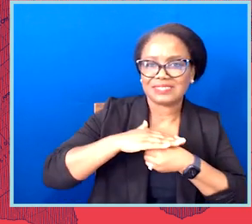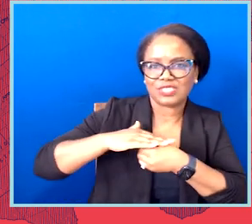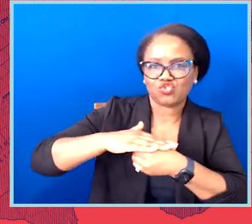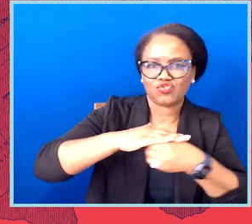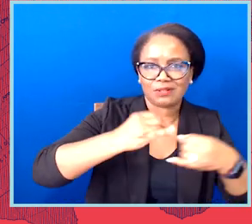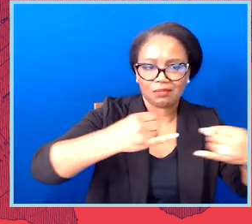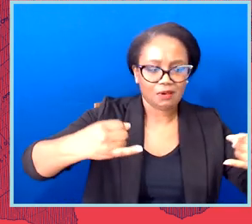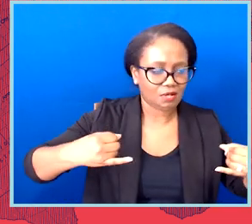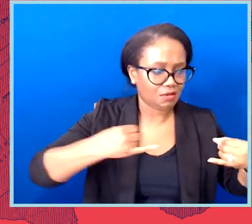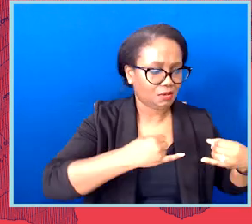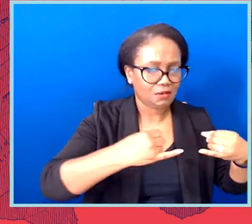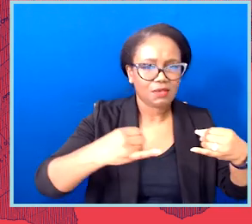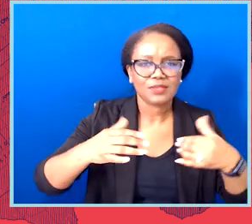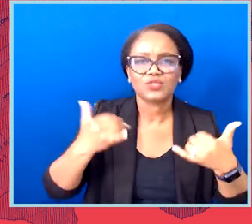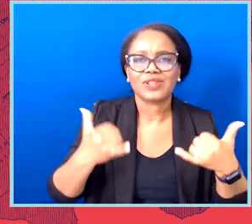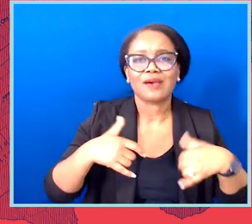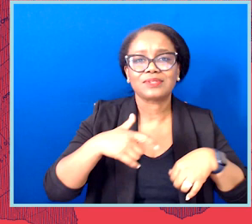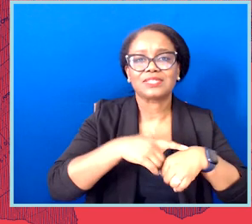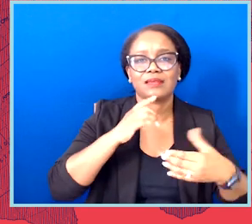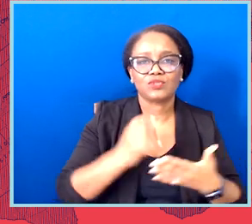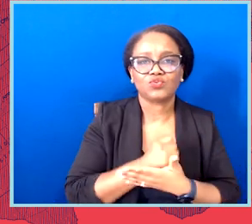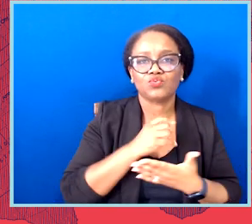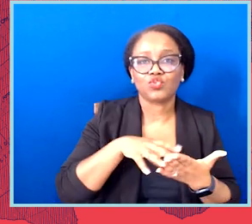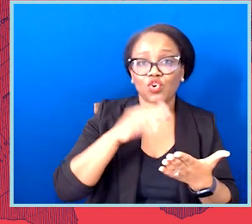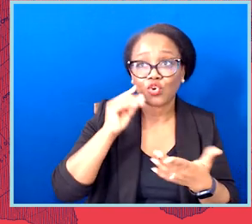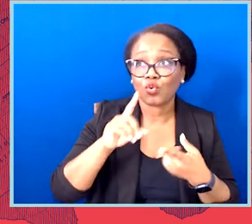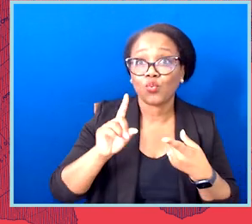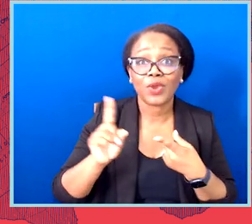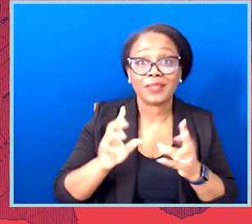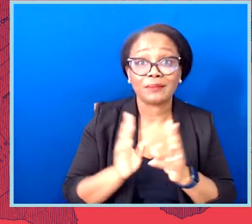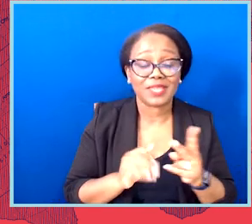your legislative sessions are happening, when town halls are occurring, and these are the